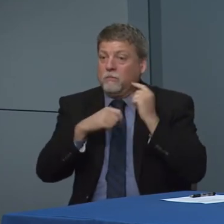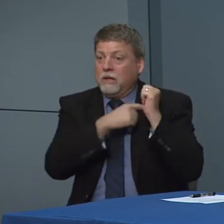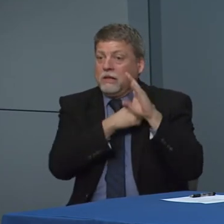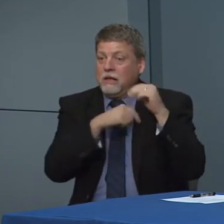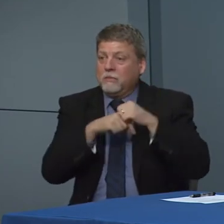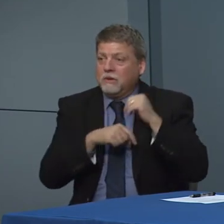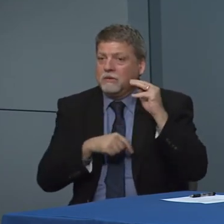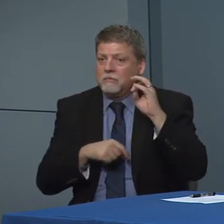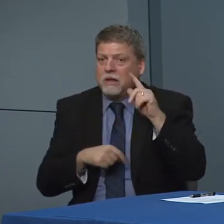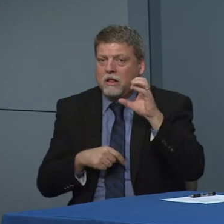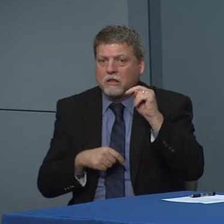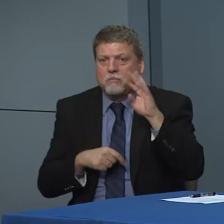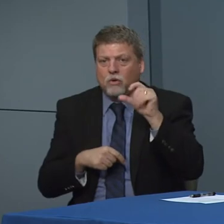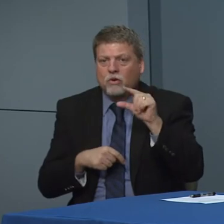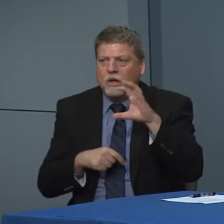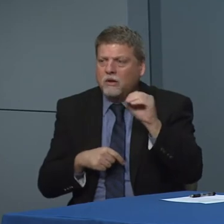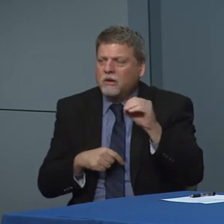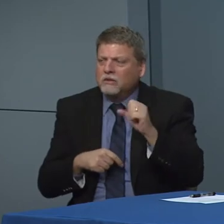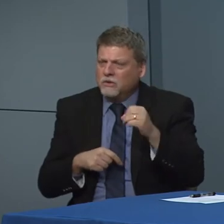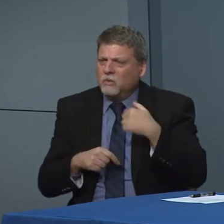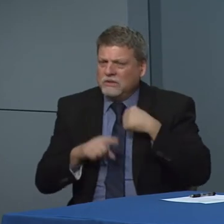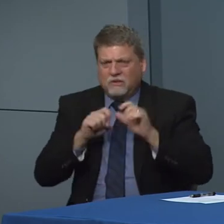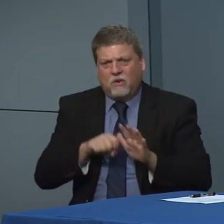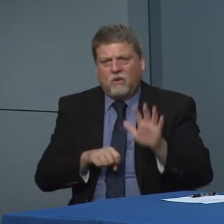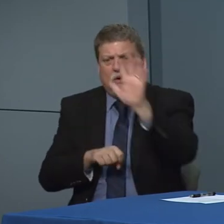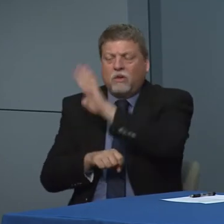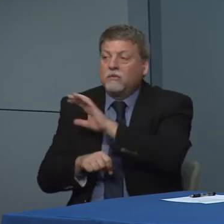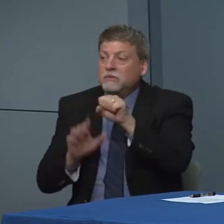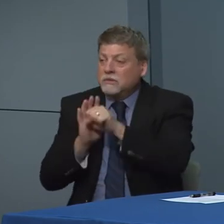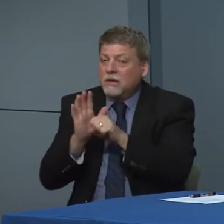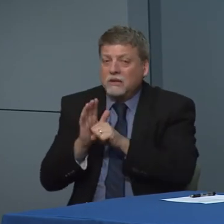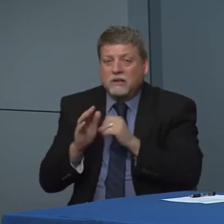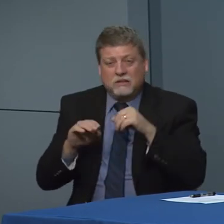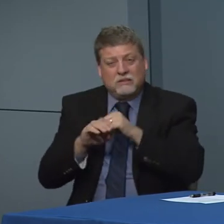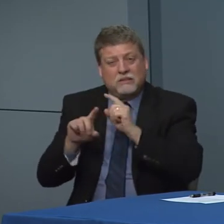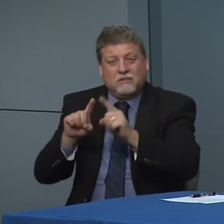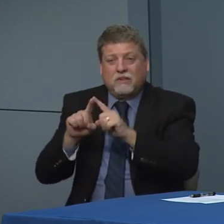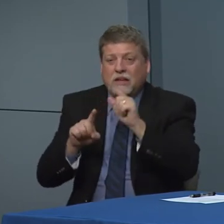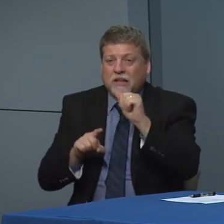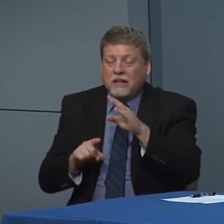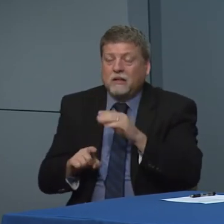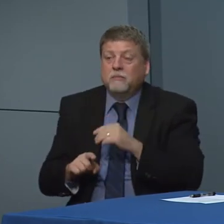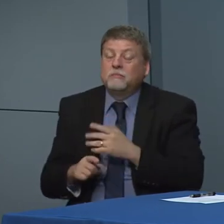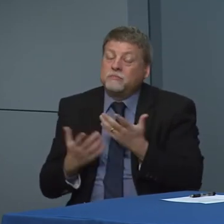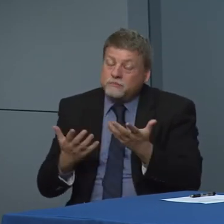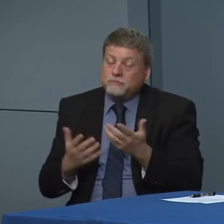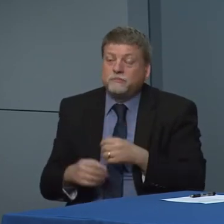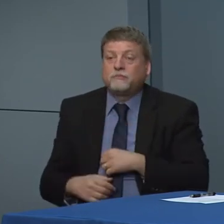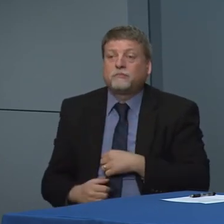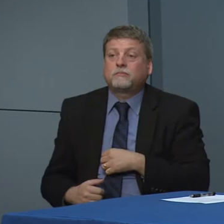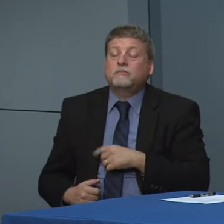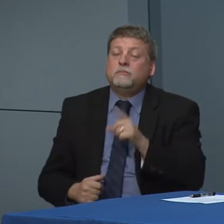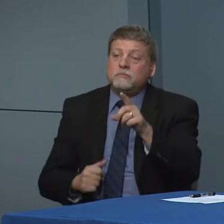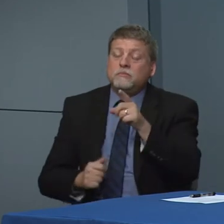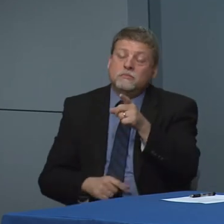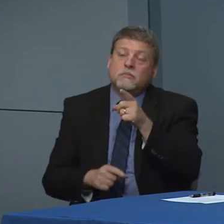lab. So testing is happening. Across the state and in multiple labs. But I do want to say there they have been issues